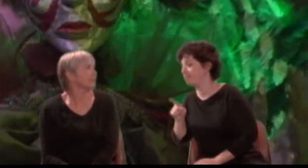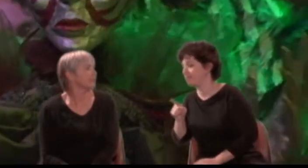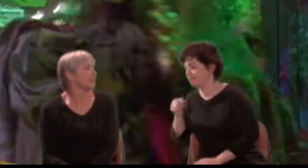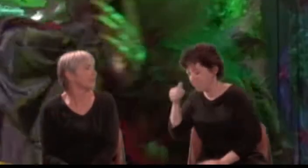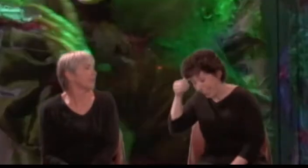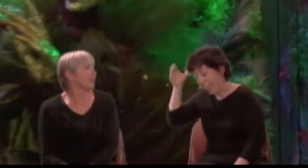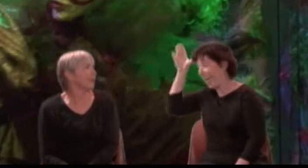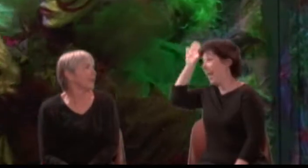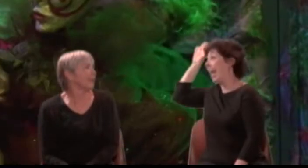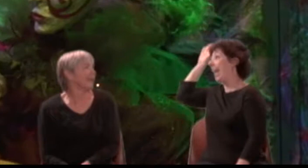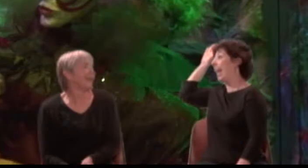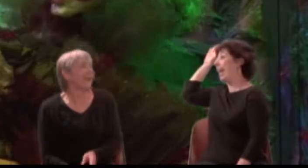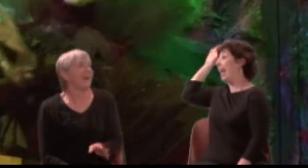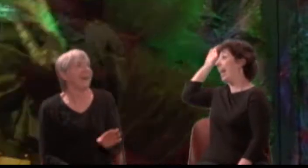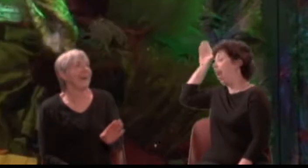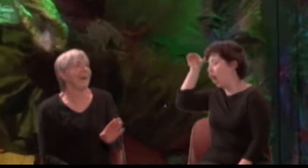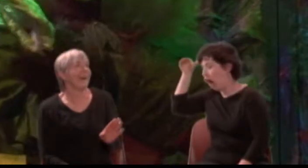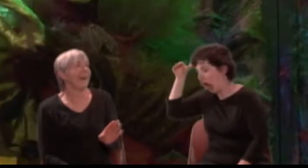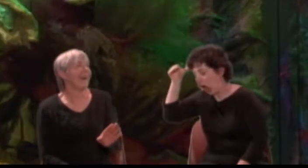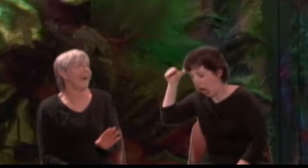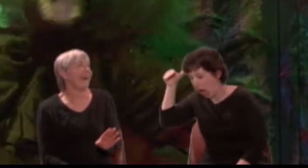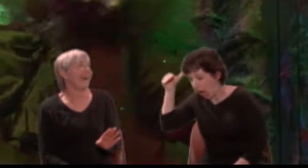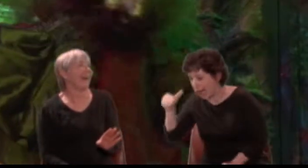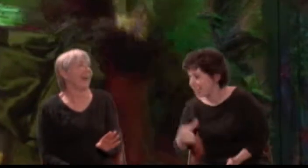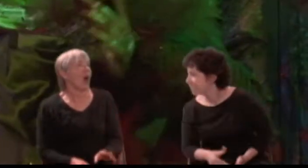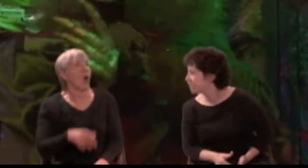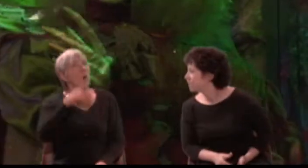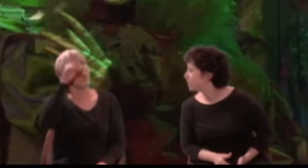Titania: Thou art as wise as thou art beautiful.